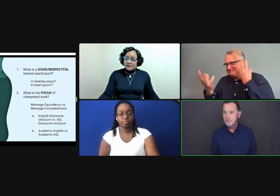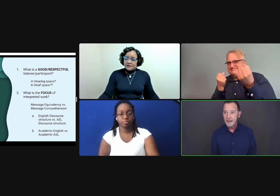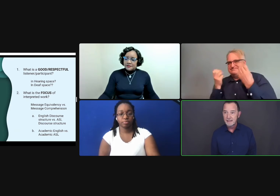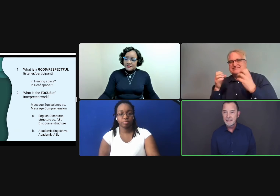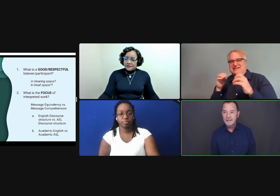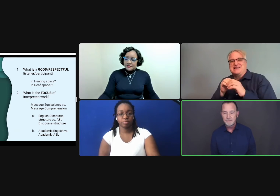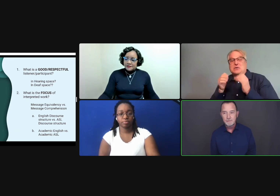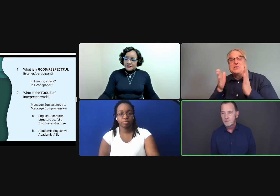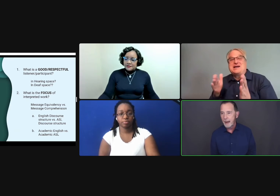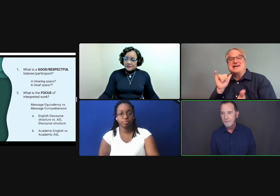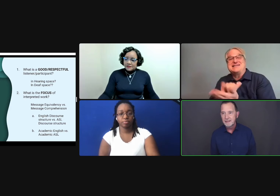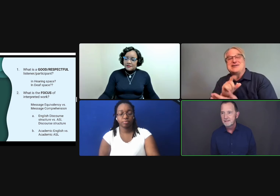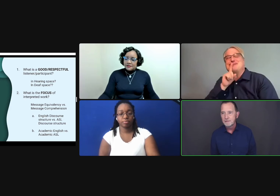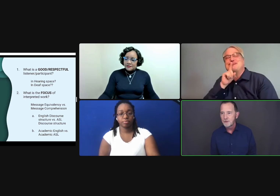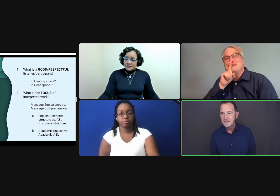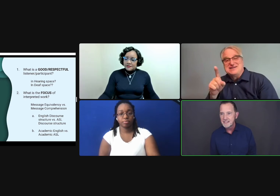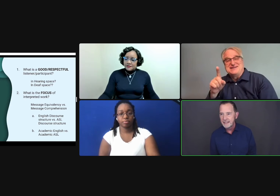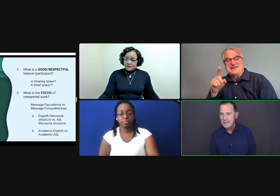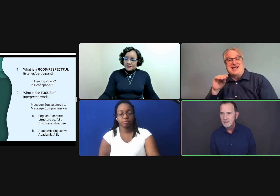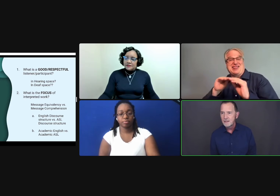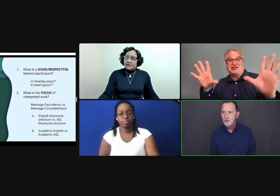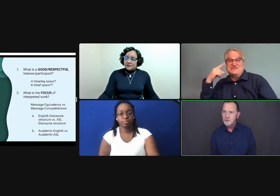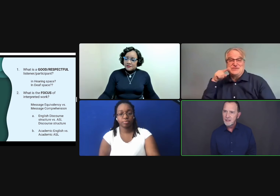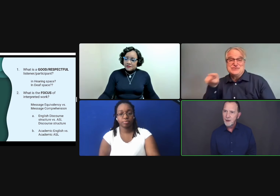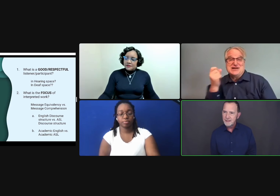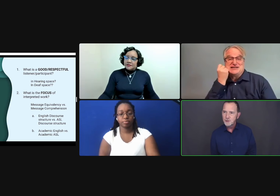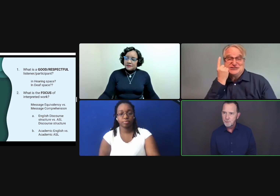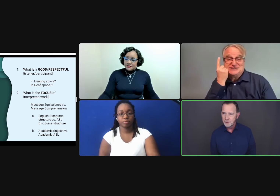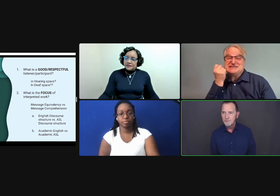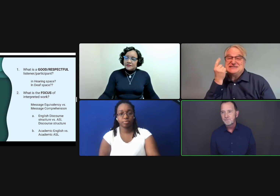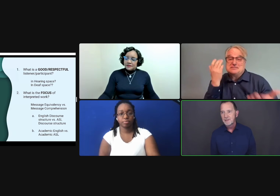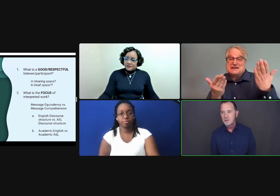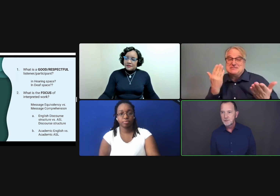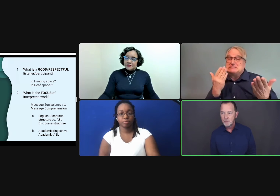for handling that rapid delivery of signing? Or do they want the interpreter to interpret